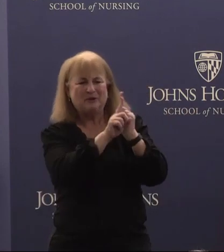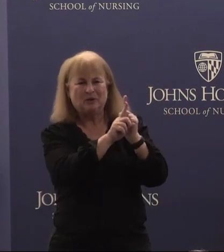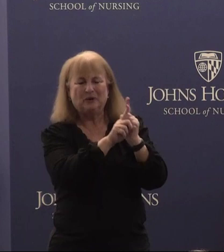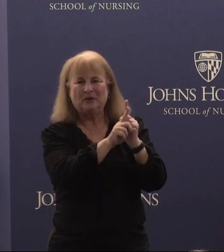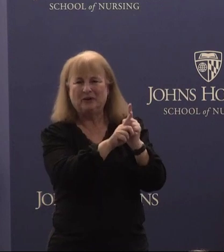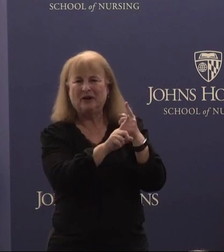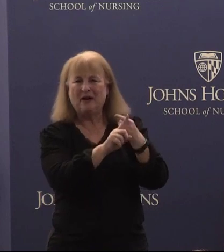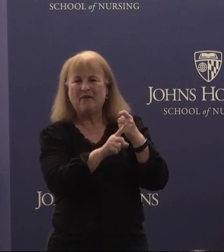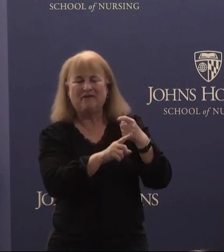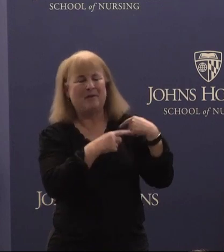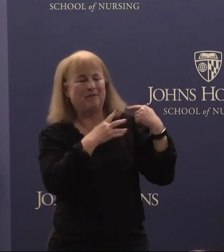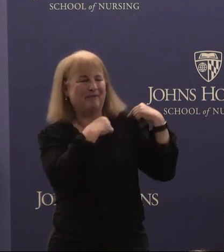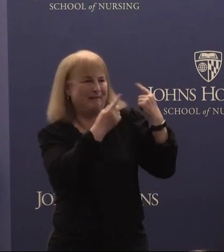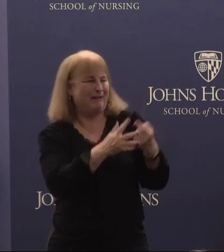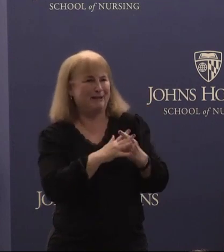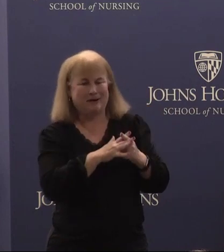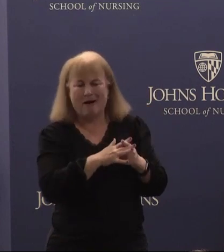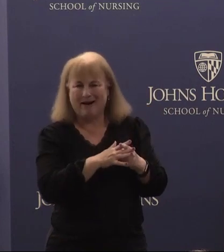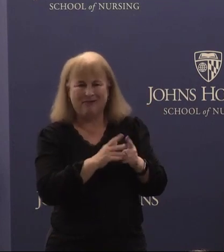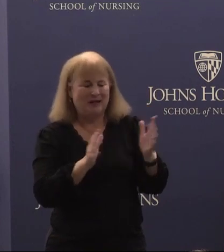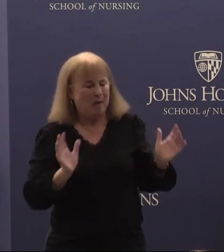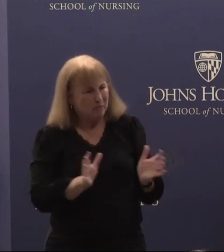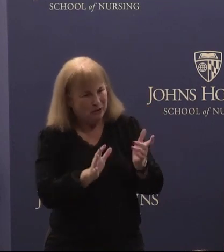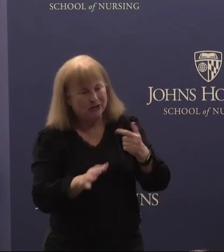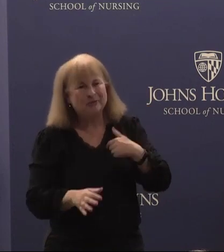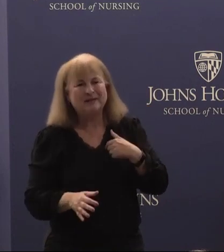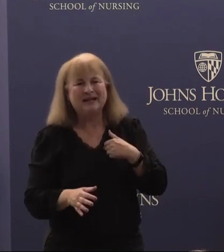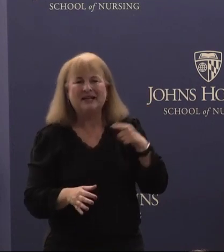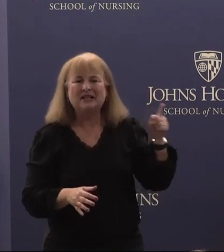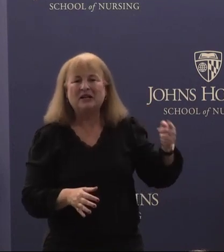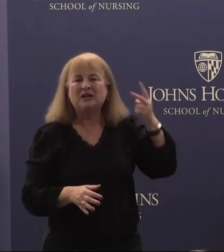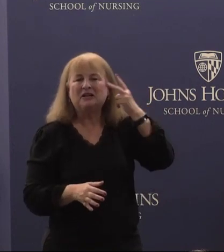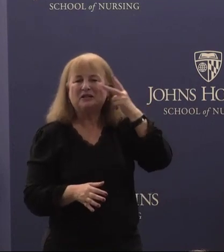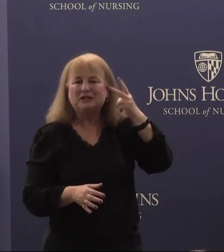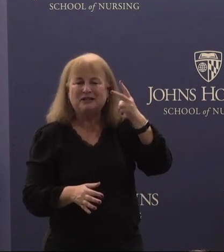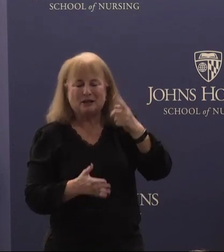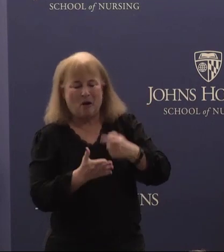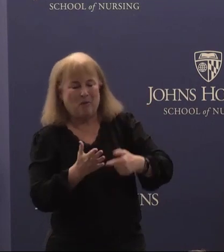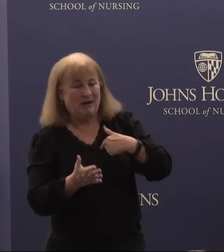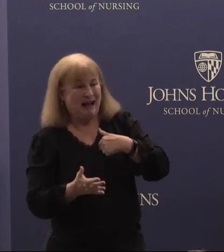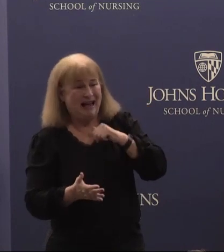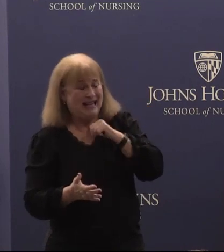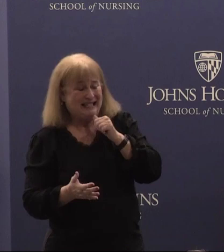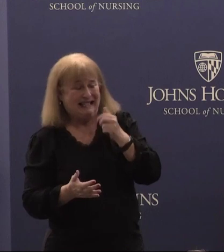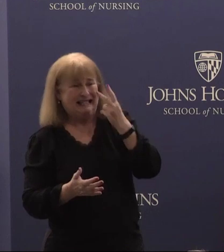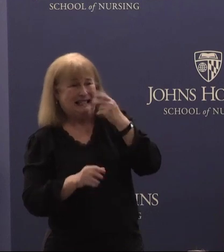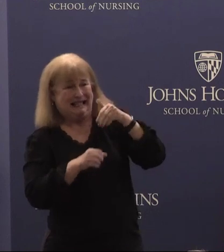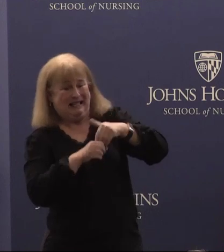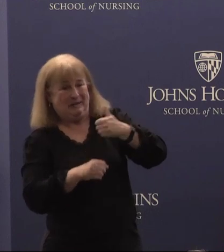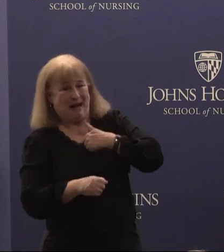from the start and really pushed me. She saw in me what I didn't at the time see in myself and